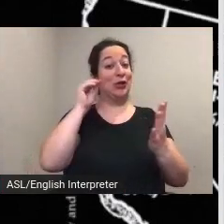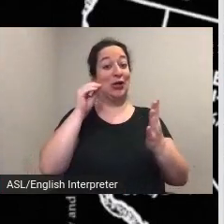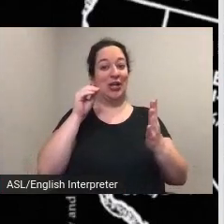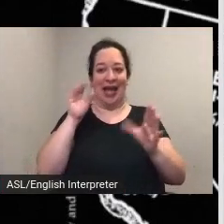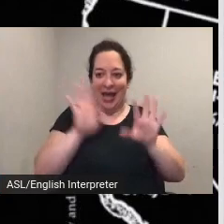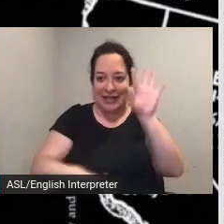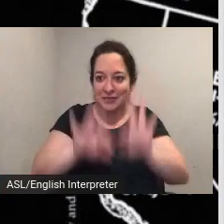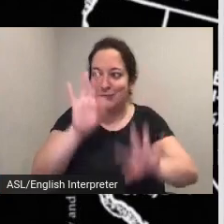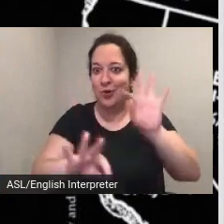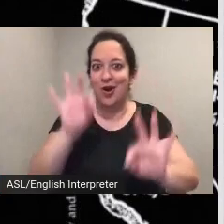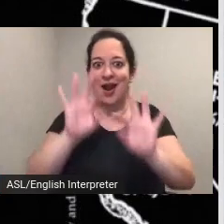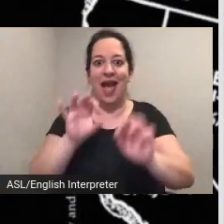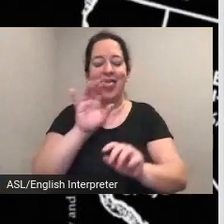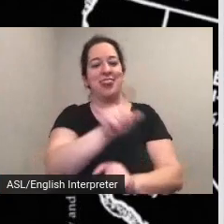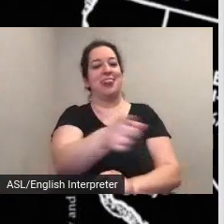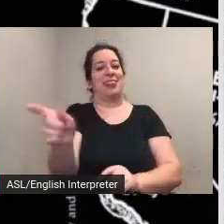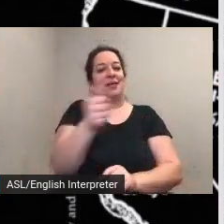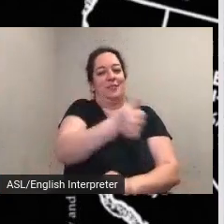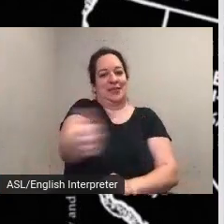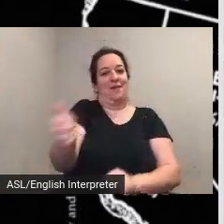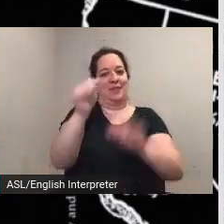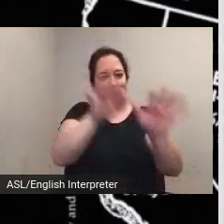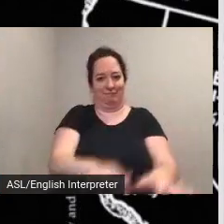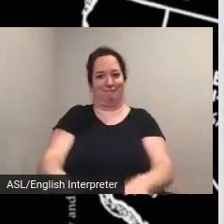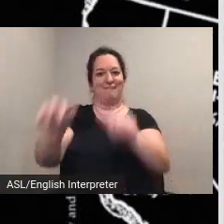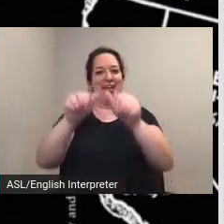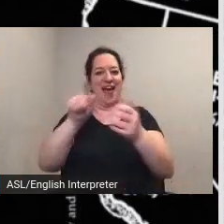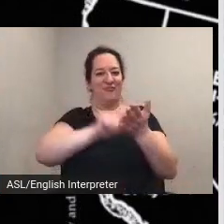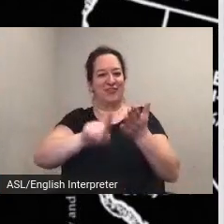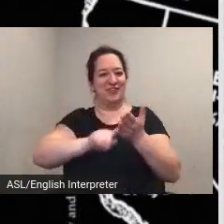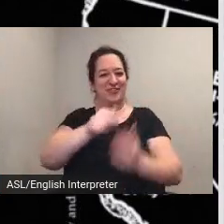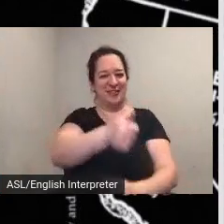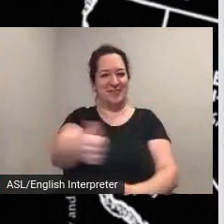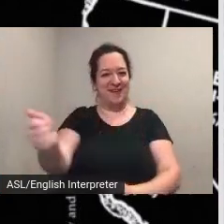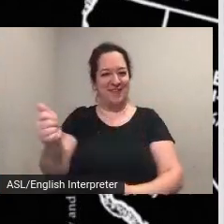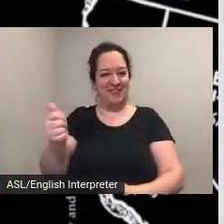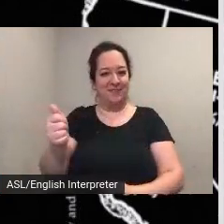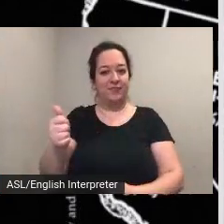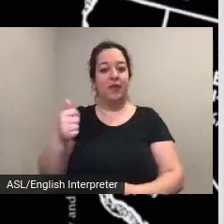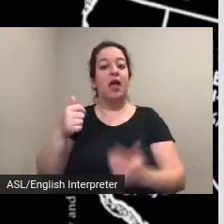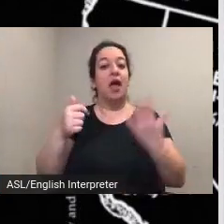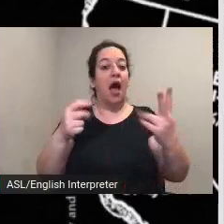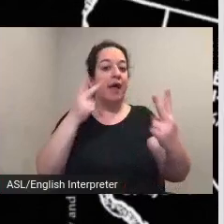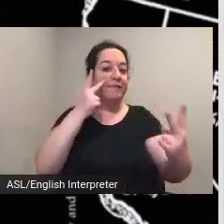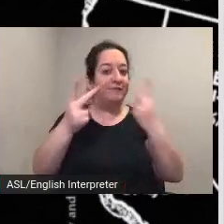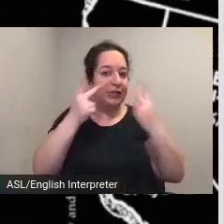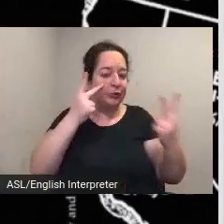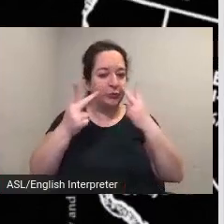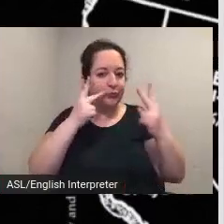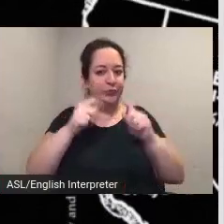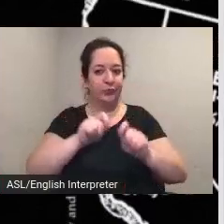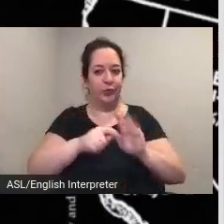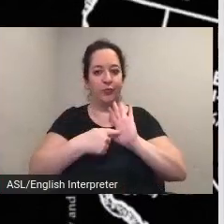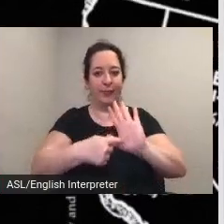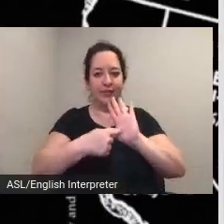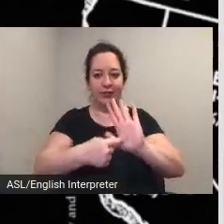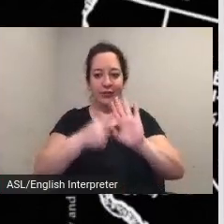research and exploration the map is not only a means to visualize how people were connected at the geographic reach of their